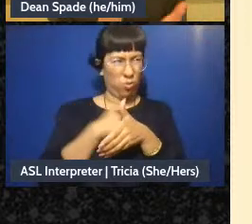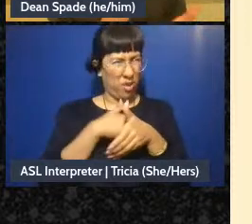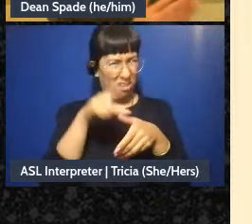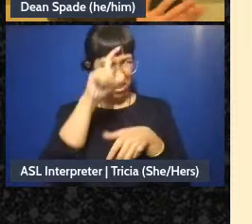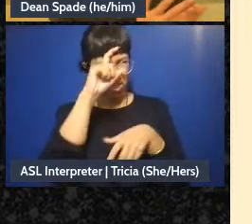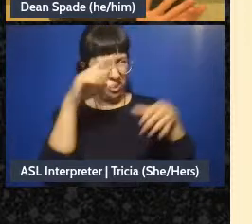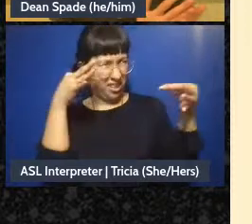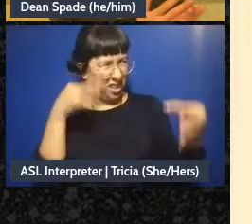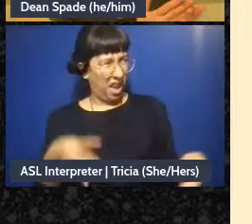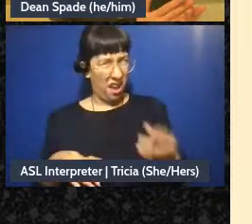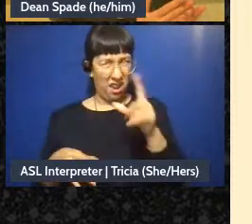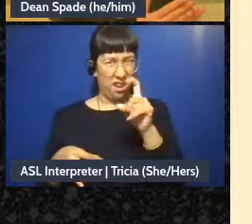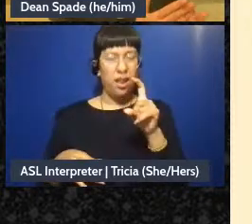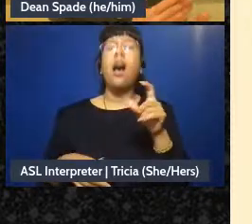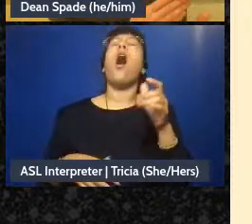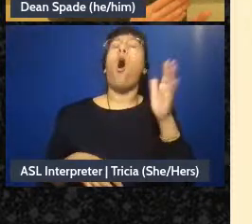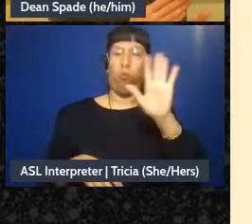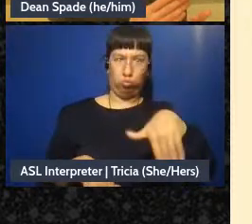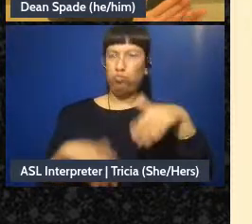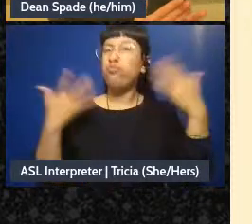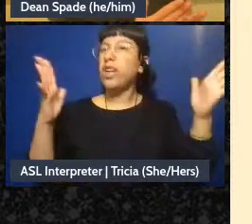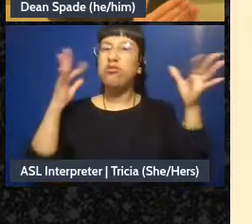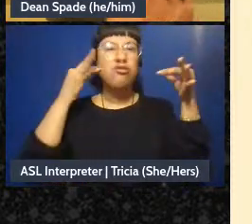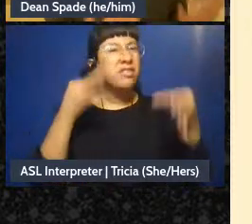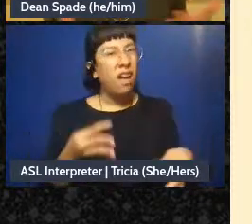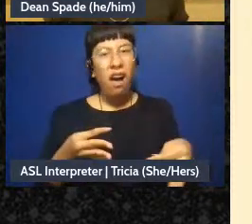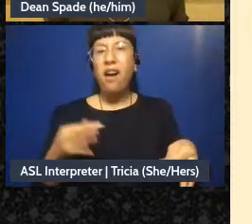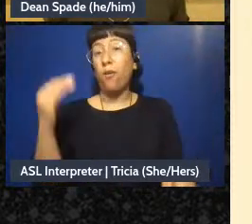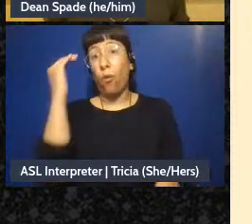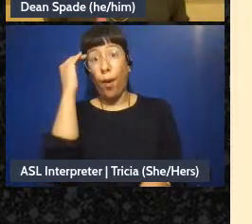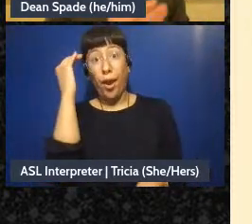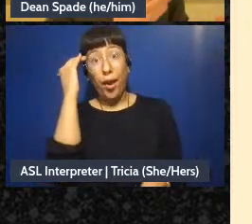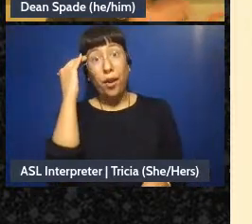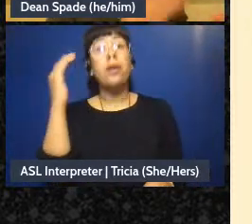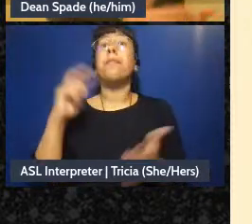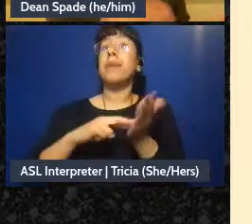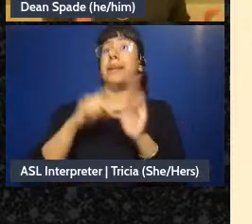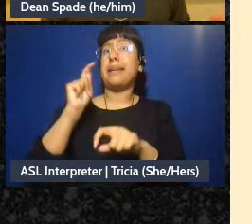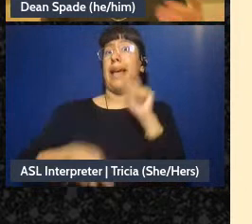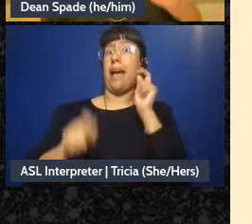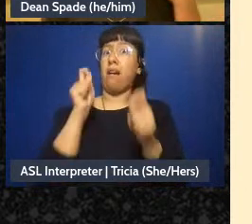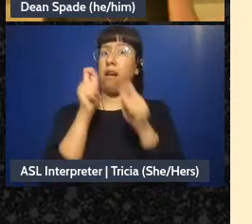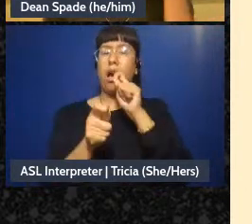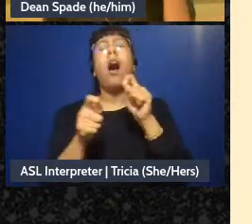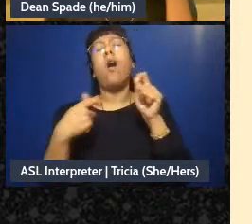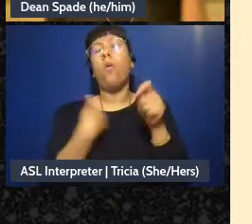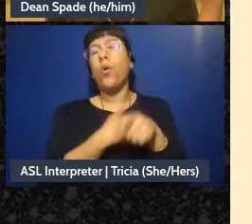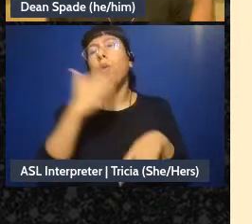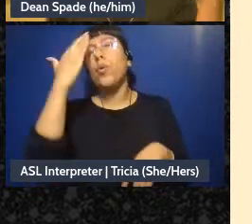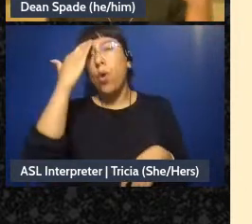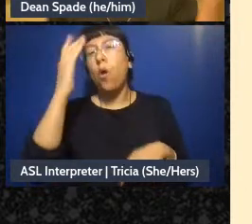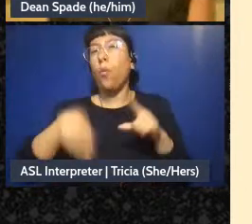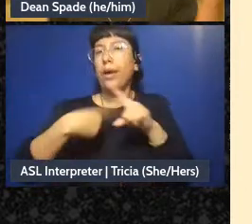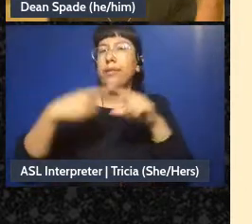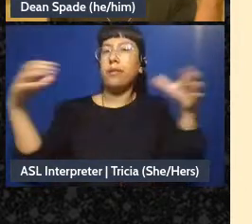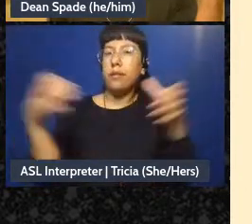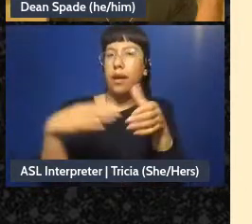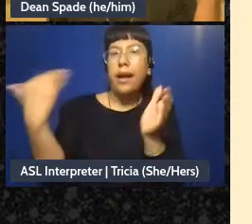we made a decision, we are aware of it and it doesn't mean we can't revisit it but we'll-we'll know when we're revisiting it” So that everybody knows what's going on,